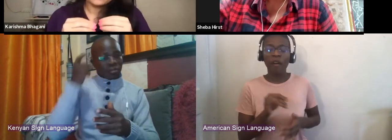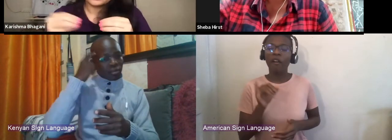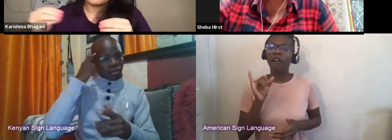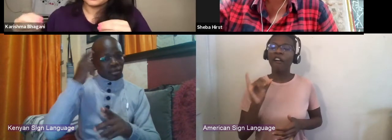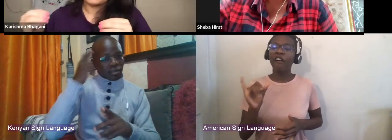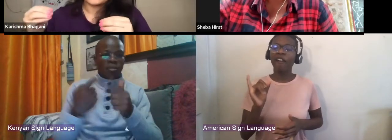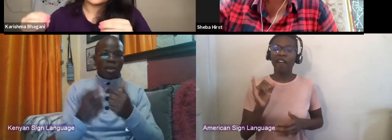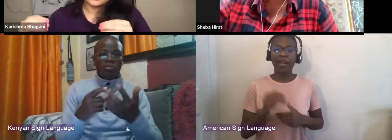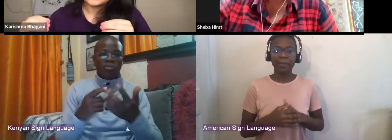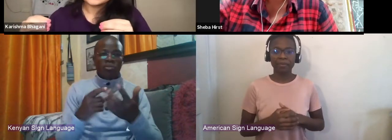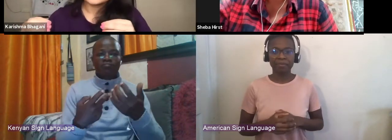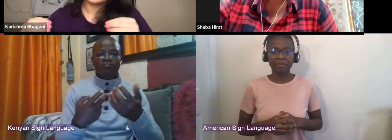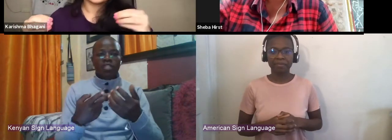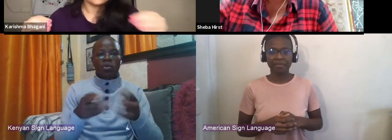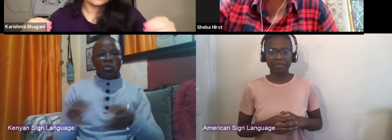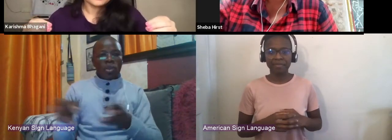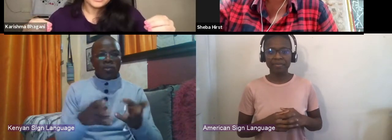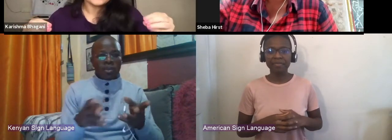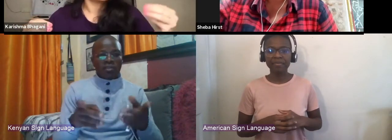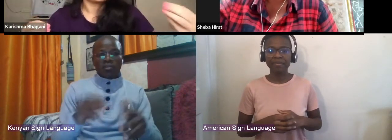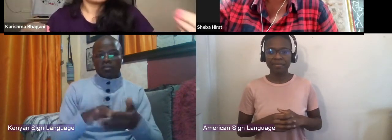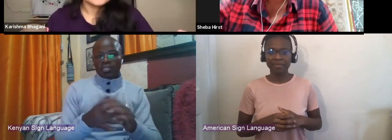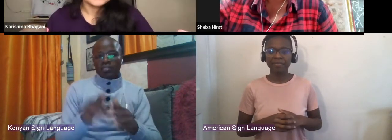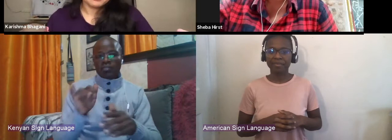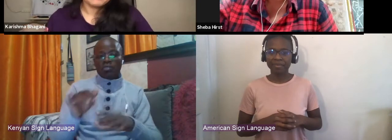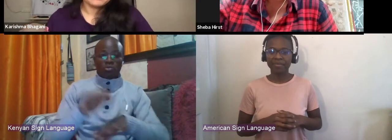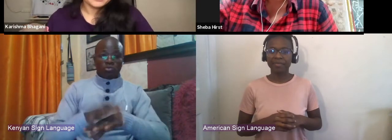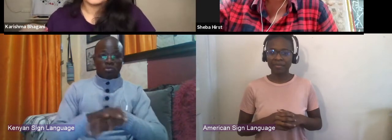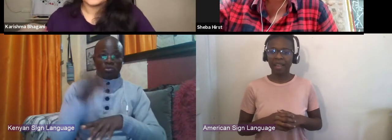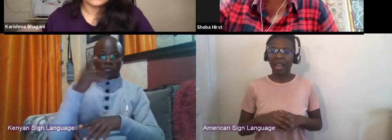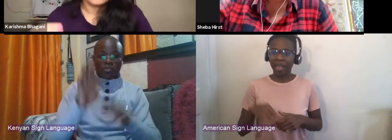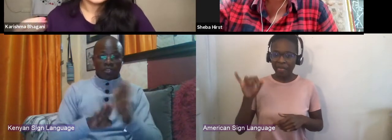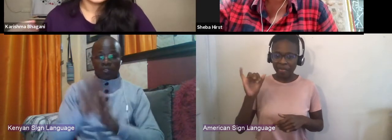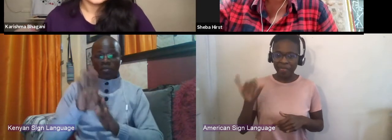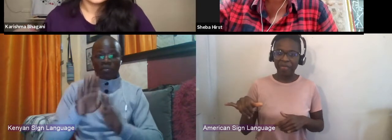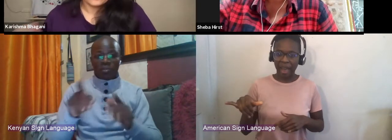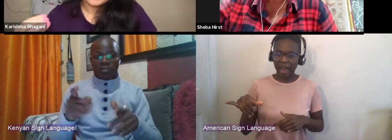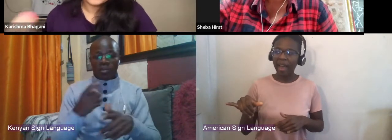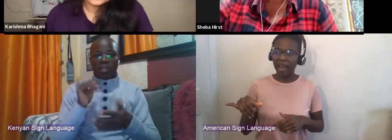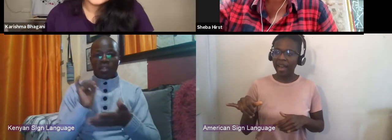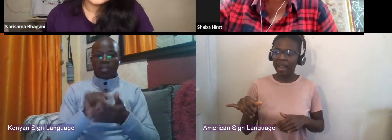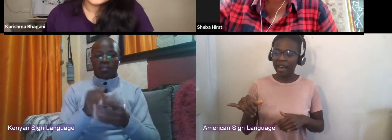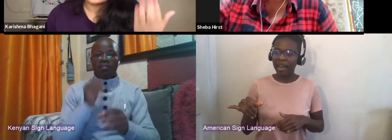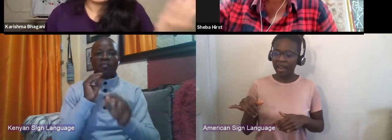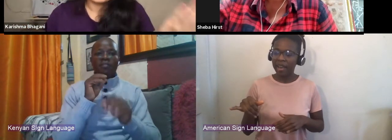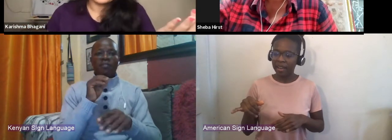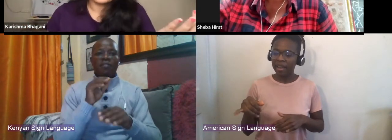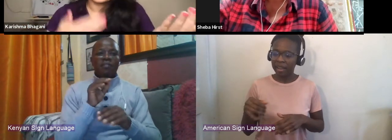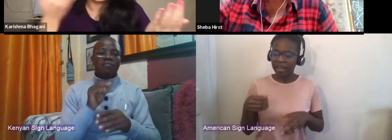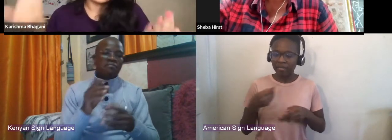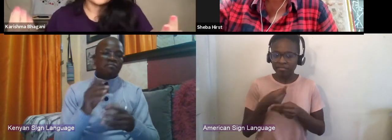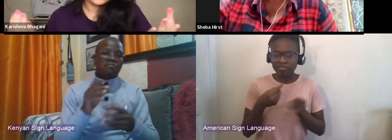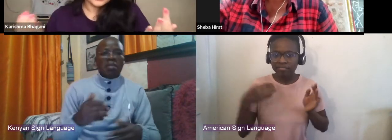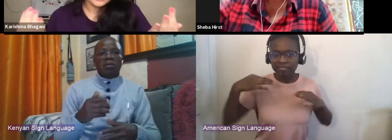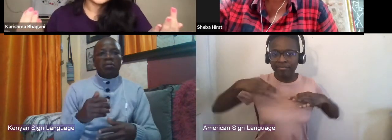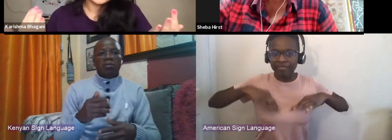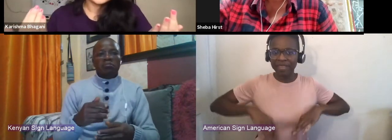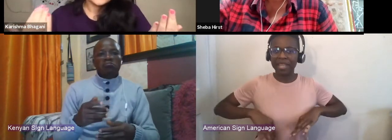for development of artists, but one that actually feeds the people that were making this full because without the people what's the point of the art. Yeah.